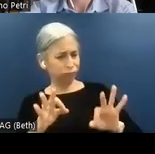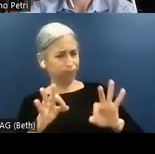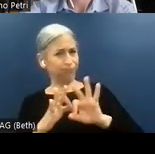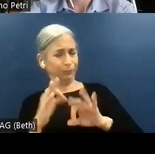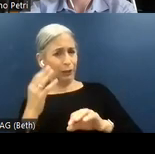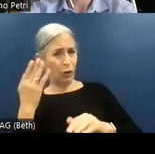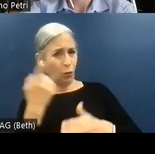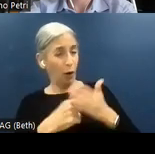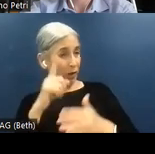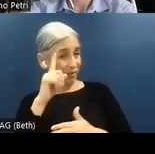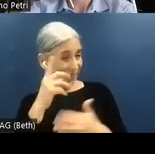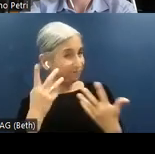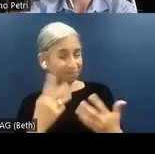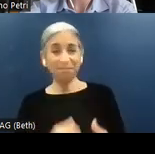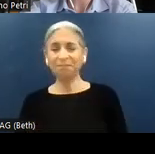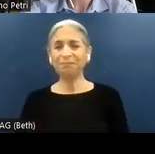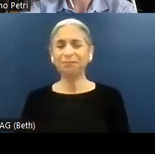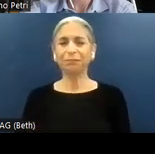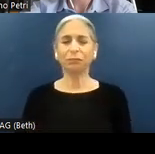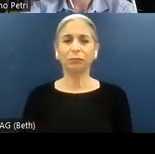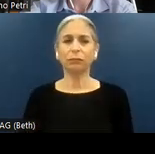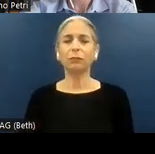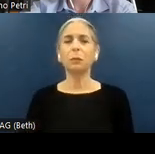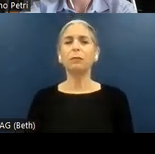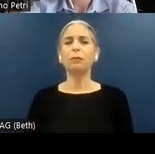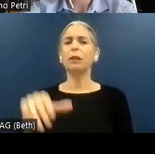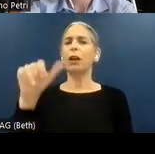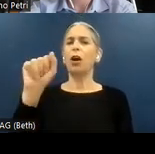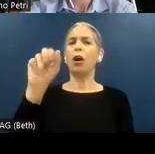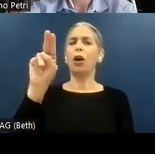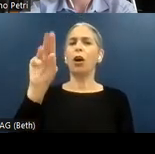think it is. So an audit is an assessment of a digital